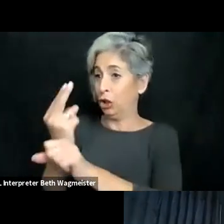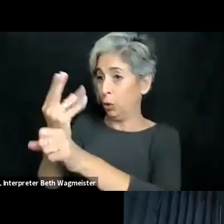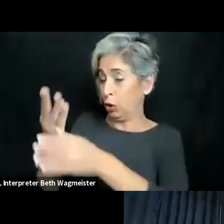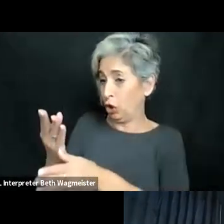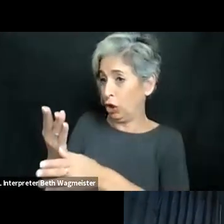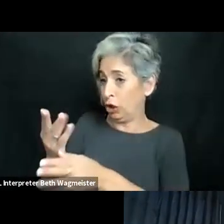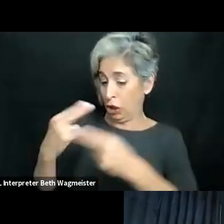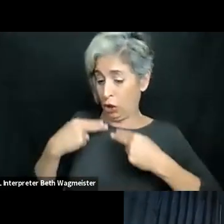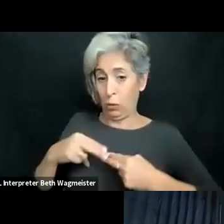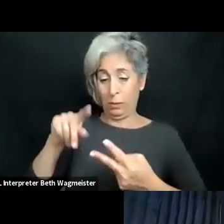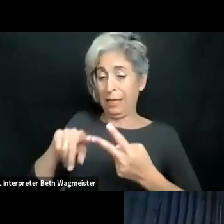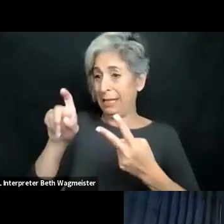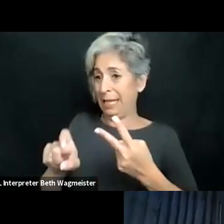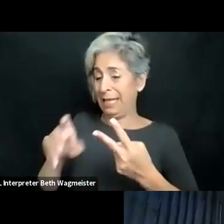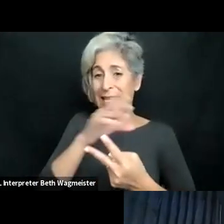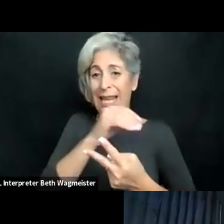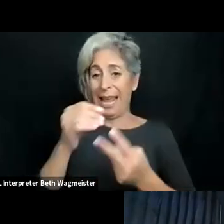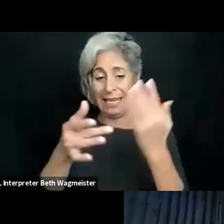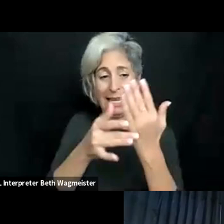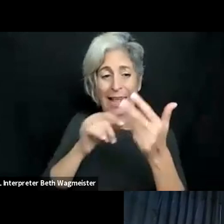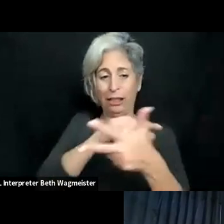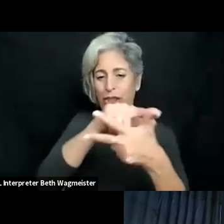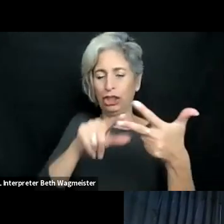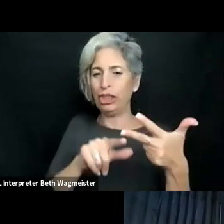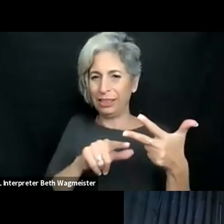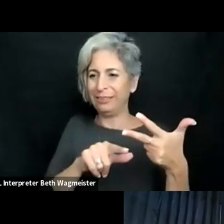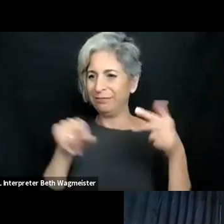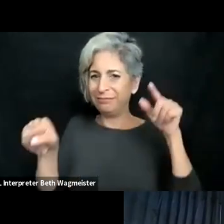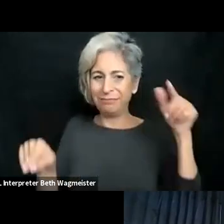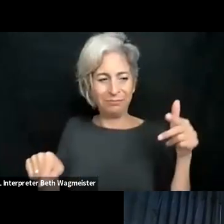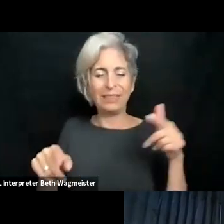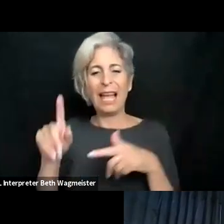fascinating that we can have this combination of